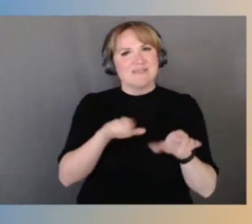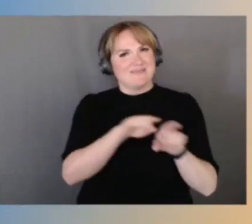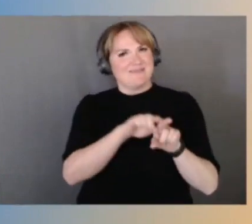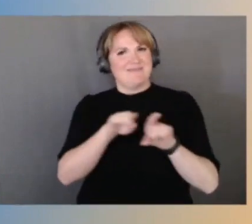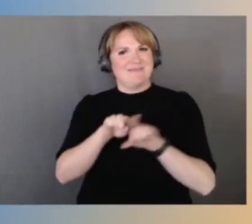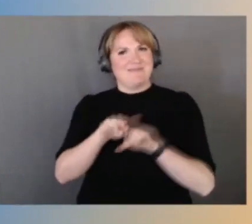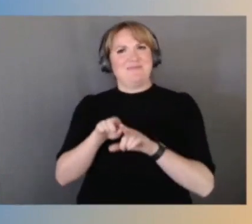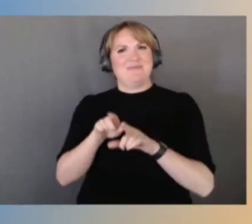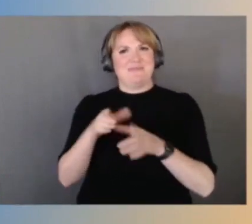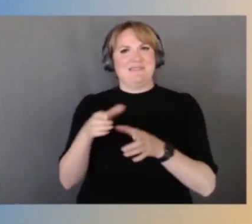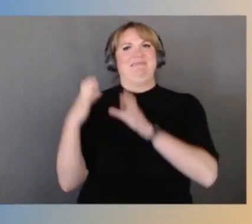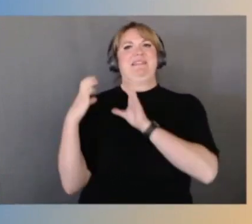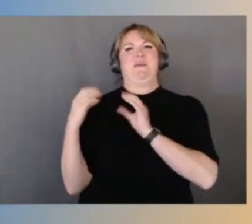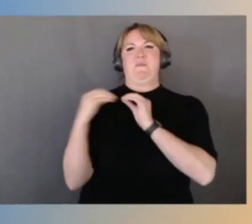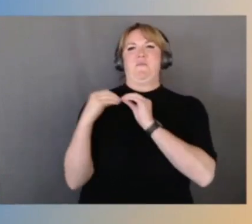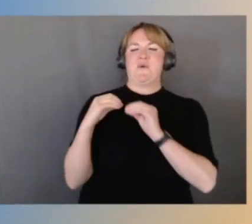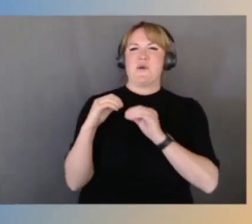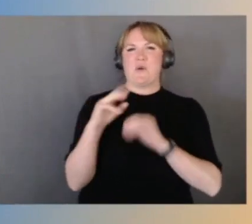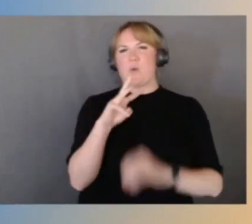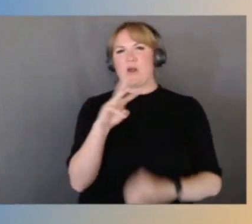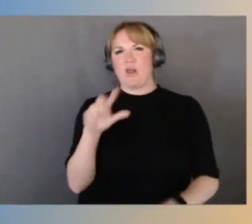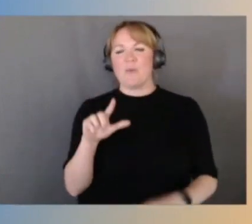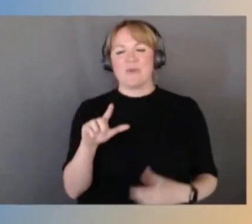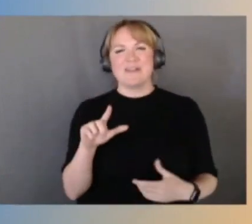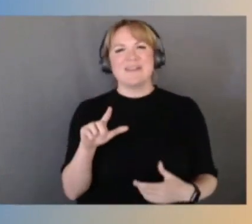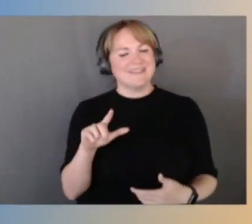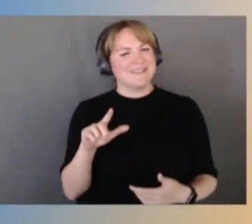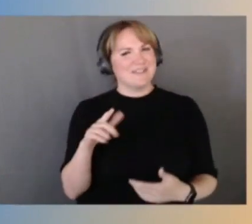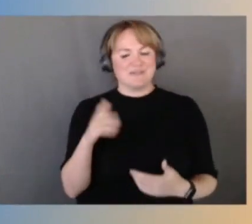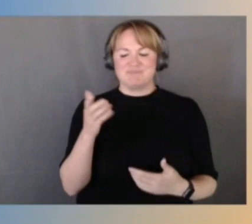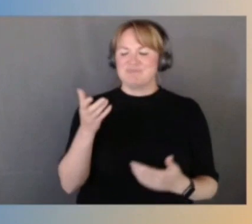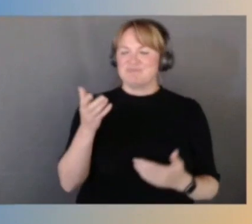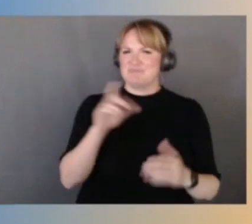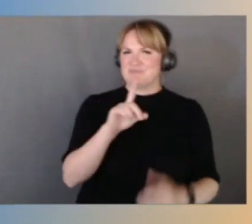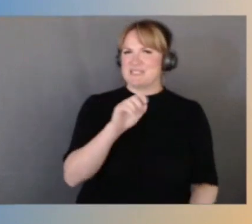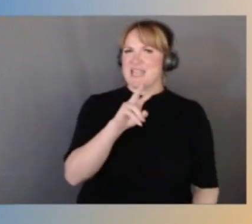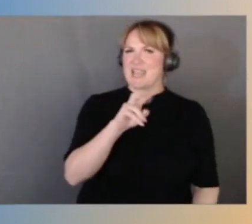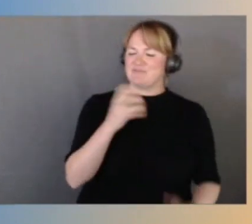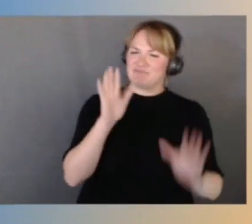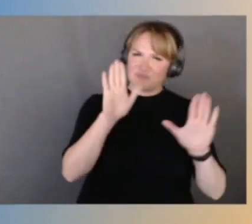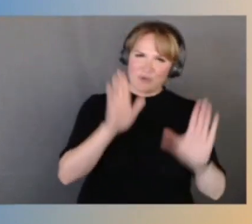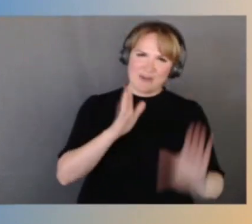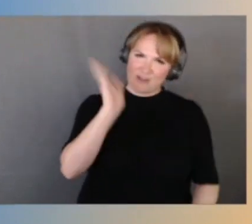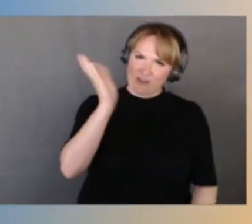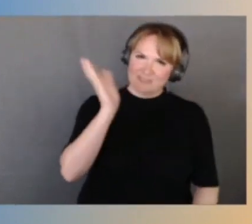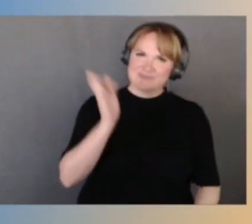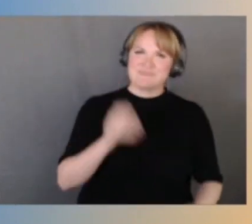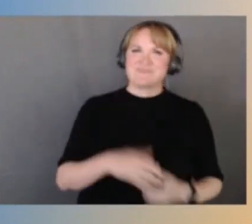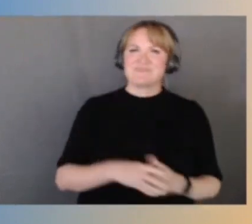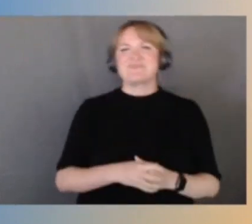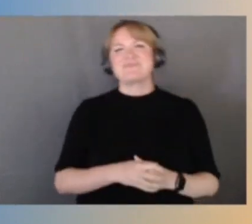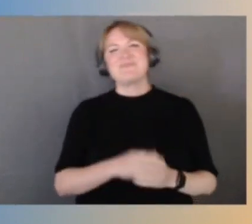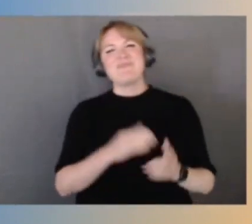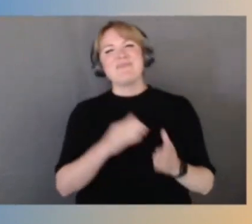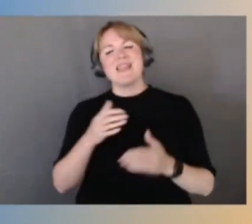So really great talk from Dave. I super enjoyed speaking with Anthony, I'm sure it came through that